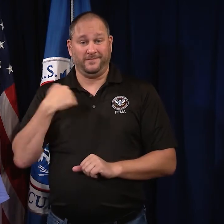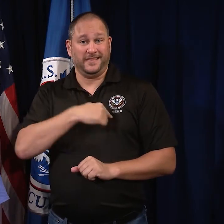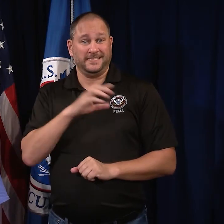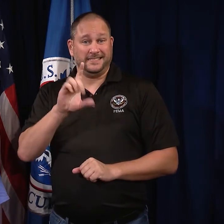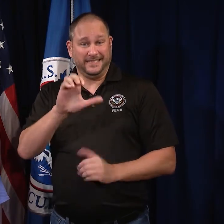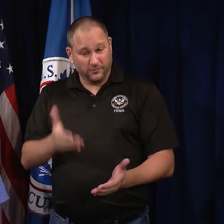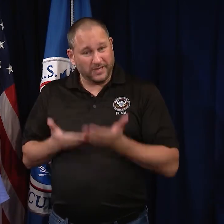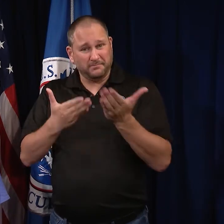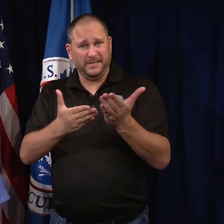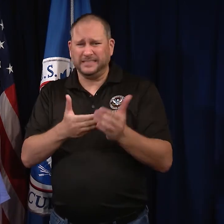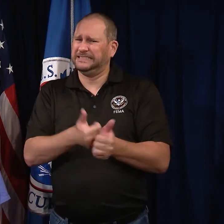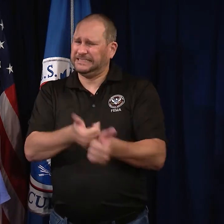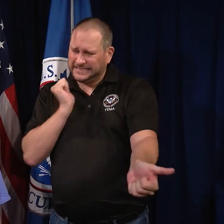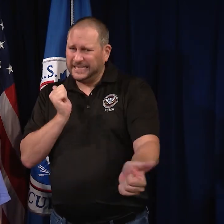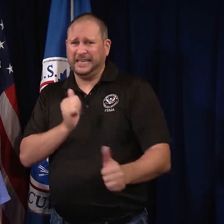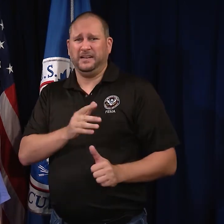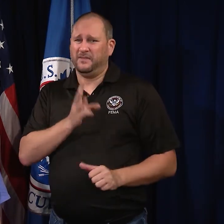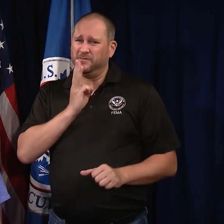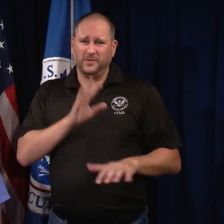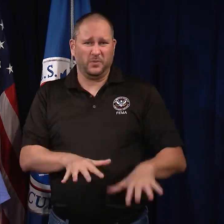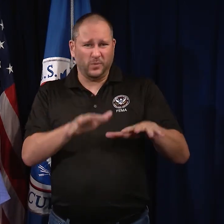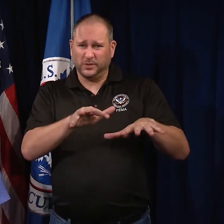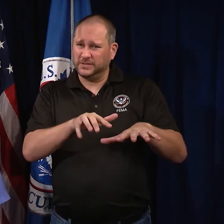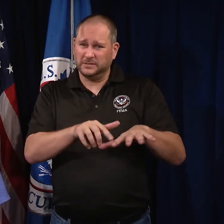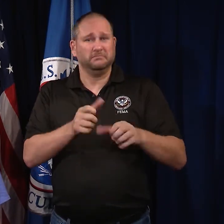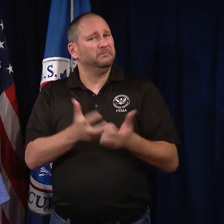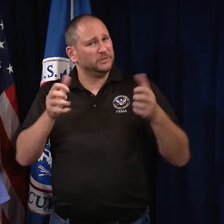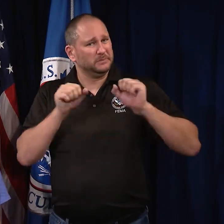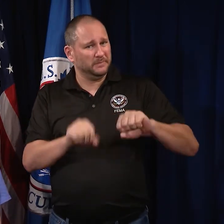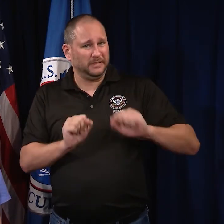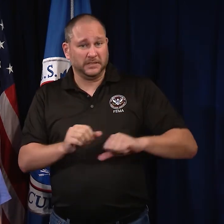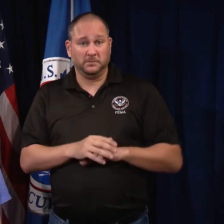CDC recommends staying out of floodwater as much as possible,